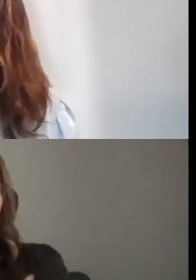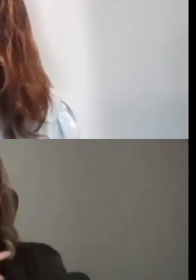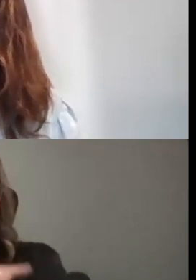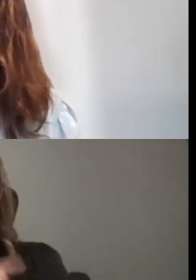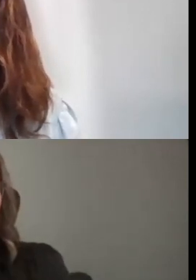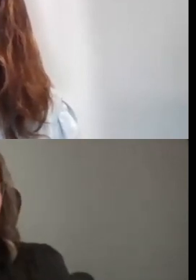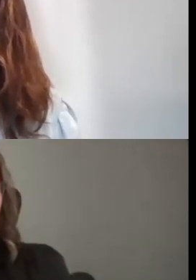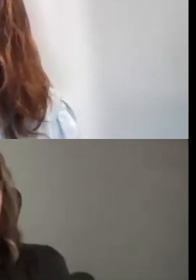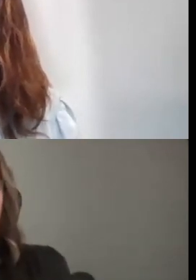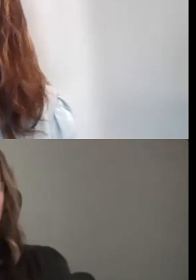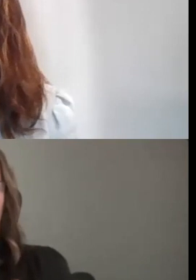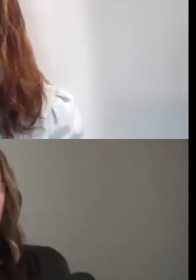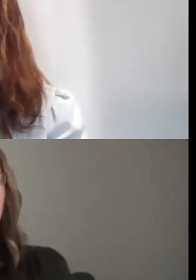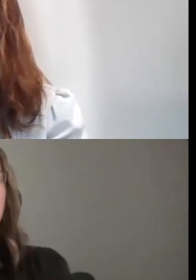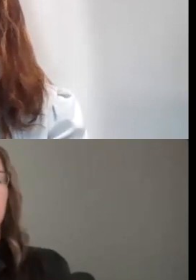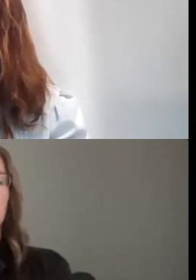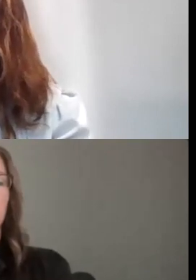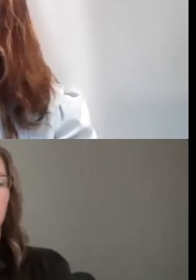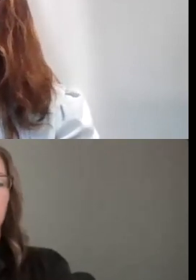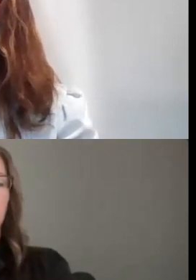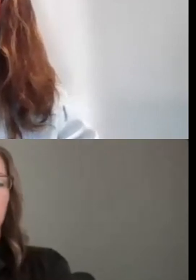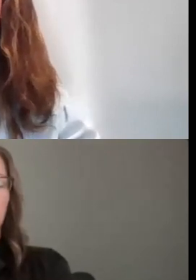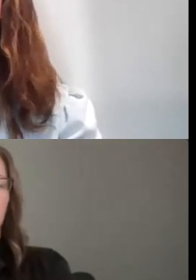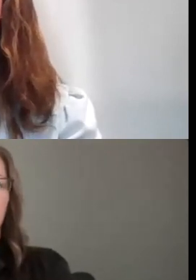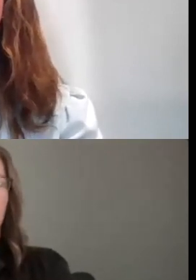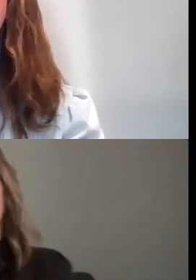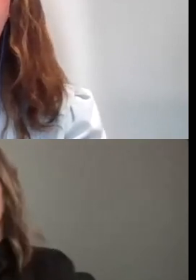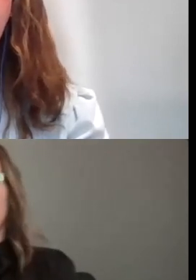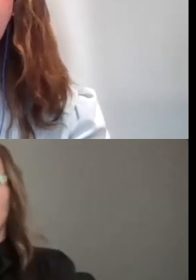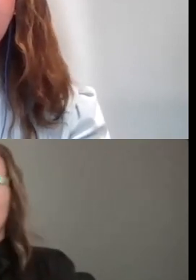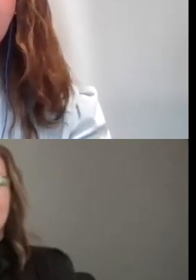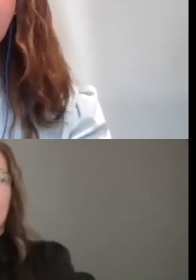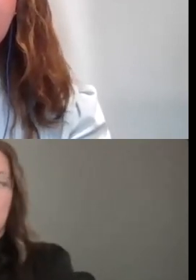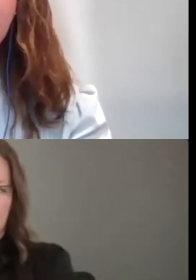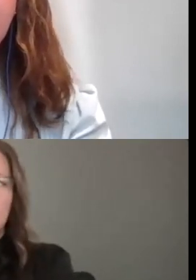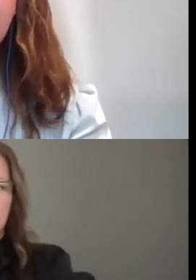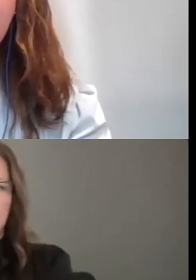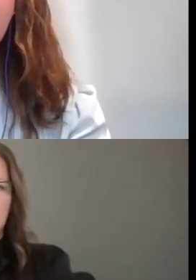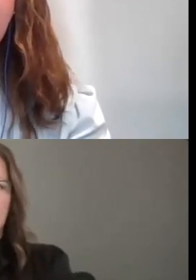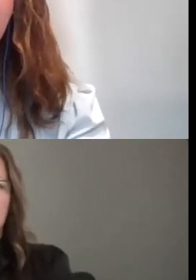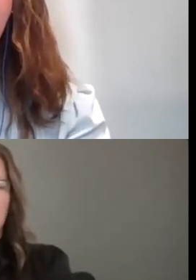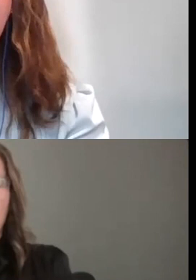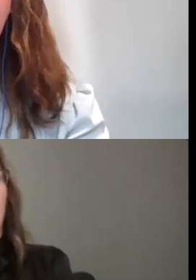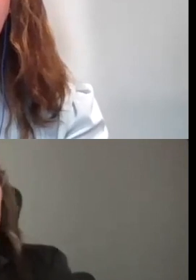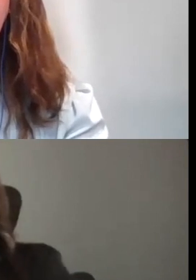AND, SO, WHAT YOU KNOW A FEW EXCEPTIONS THAT WE MENTIONED A FEW IN THE PRESENTATION OF,